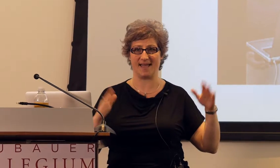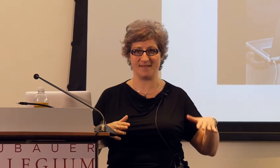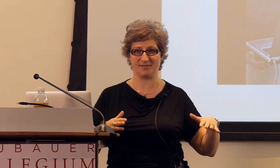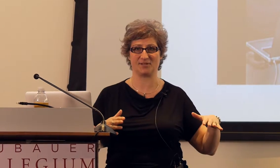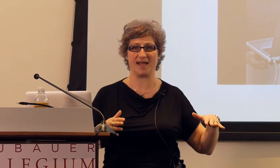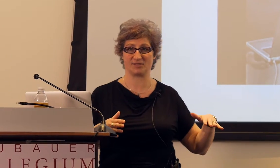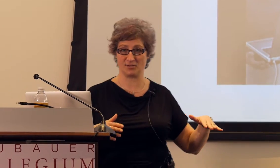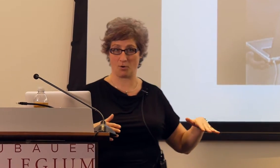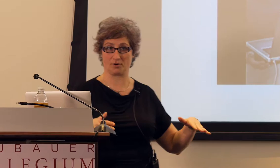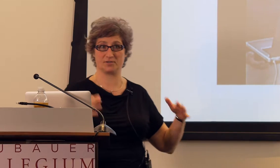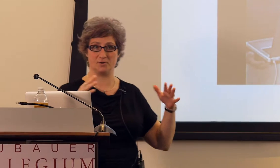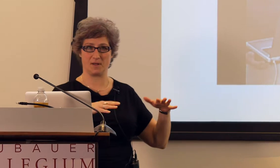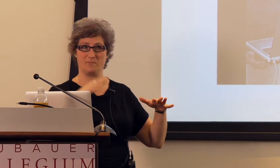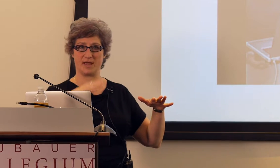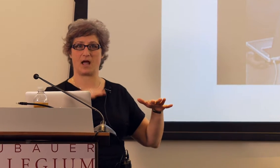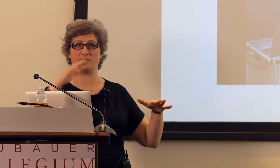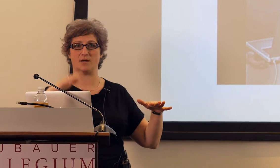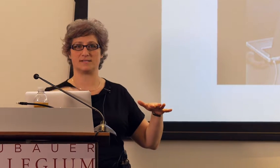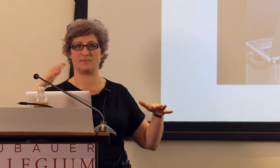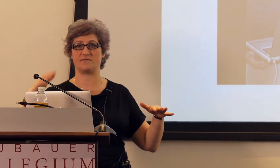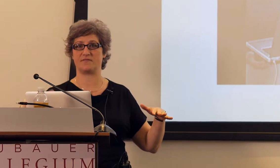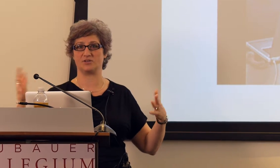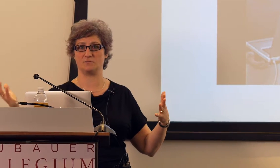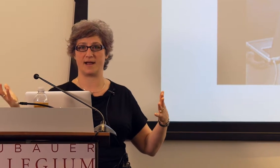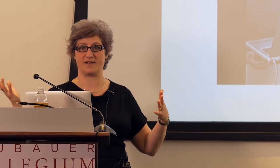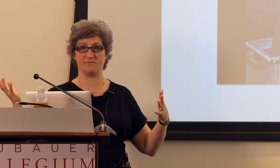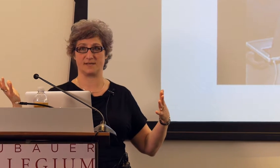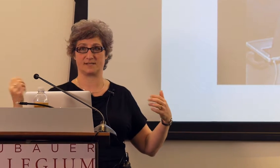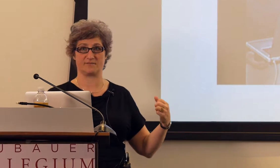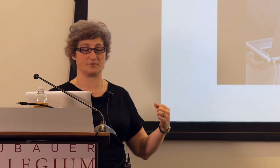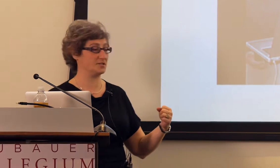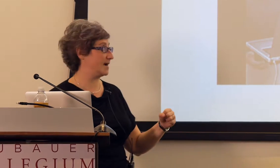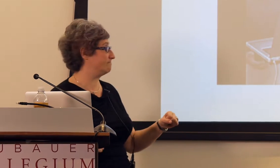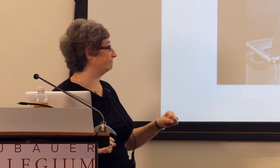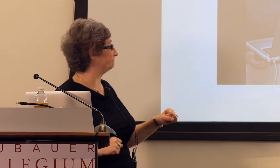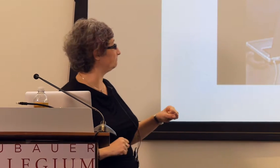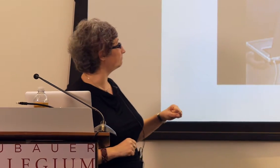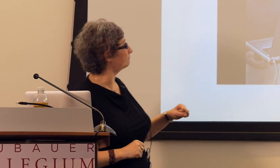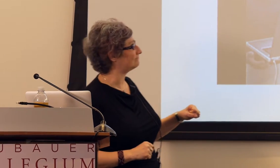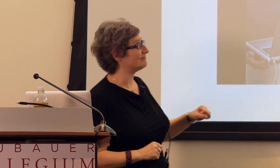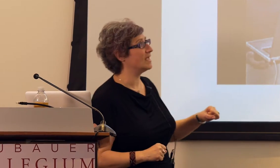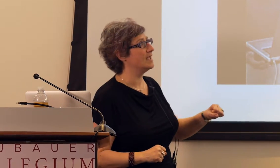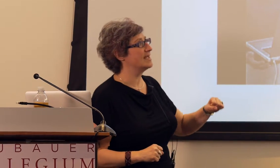and slower so you can pick up on some of the things you might have missed the first time.